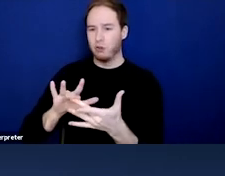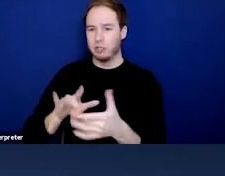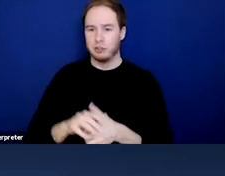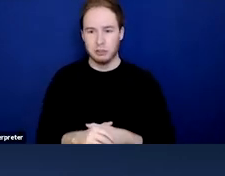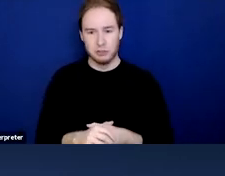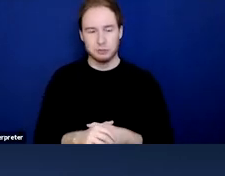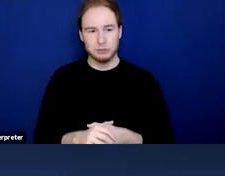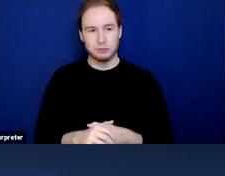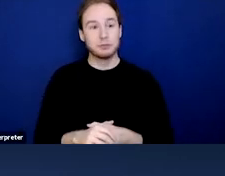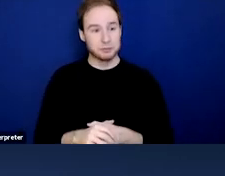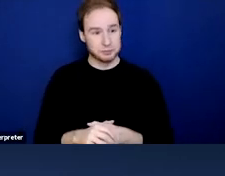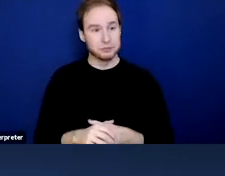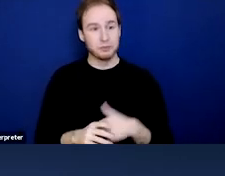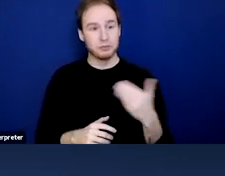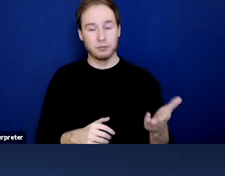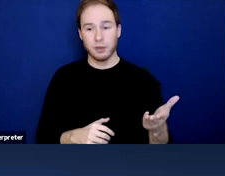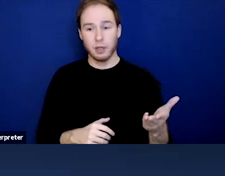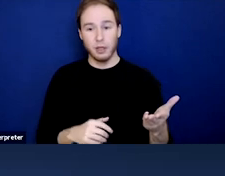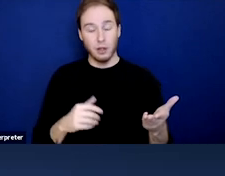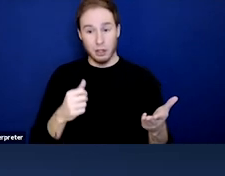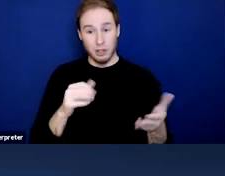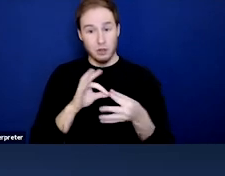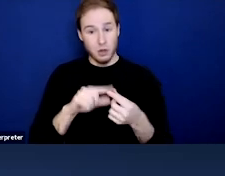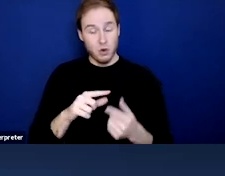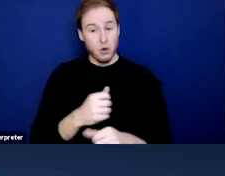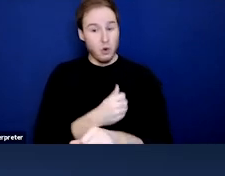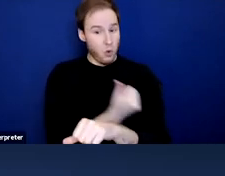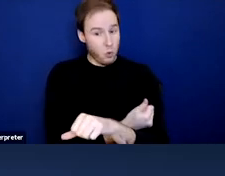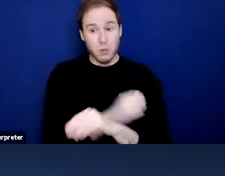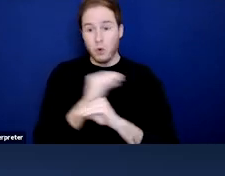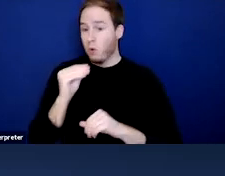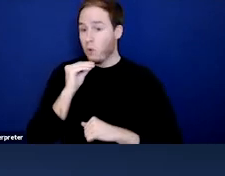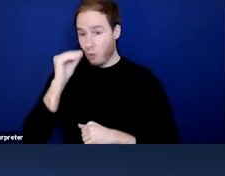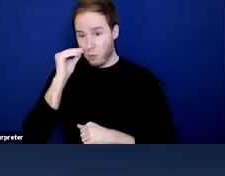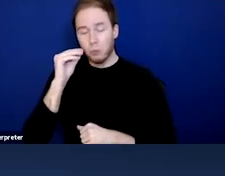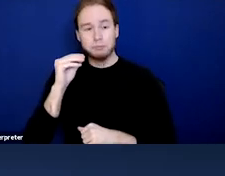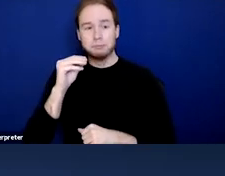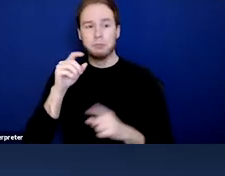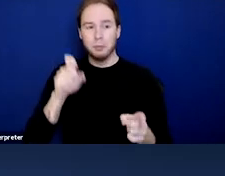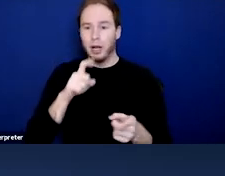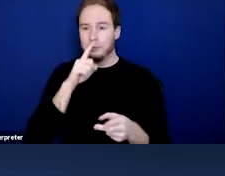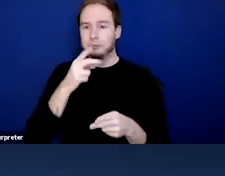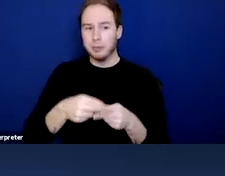And no toolkit on opioid use disorder and homelessness would be complete without a discussion on motivational interviewing.